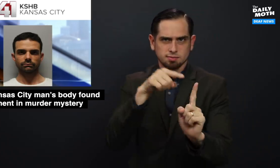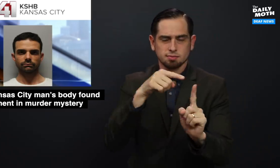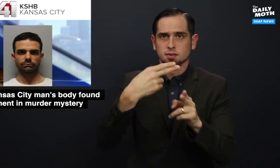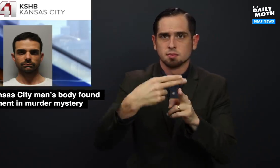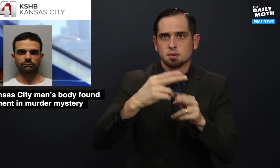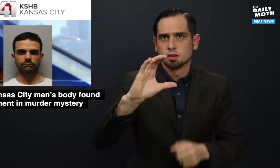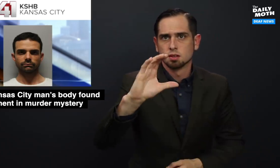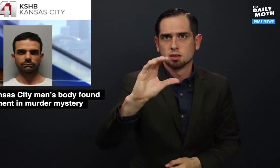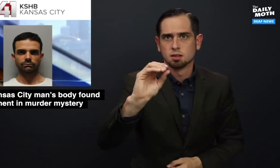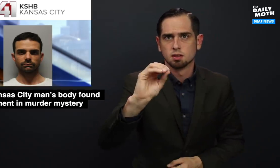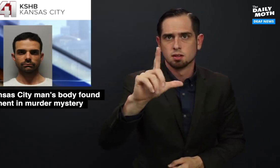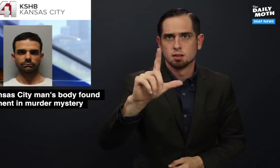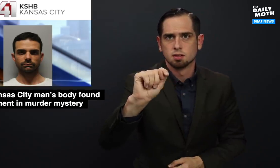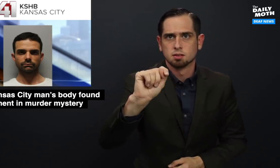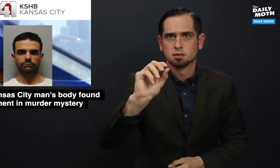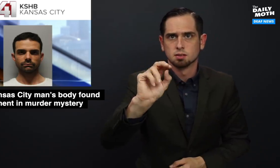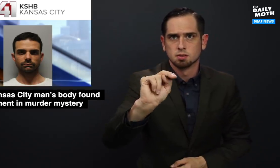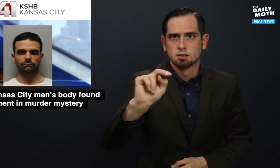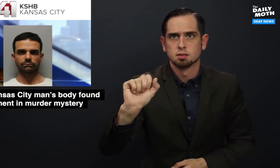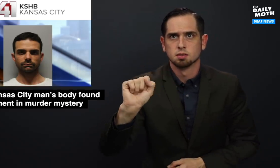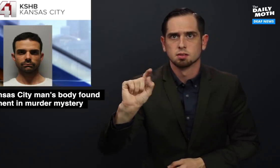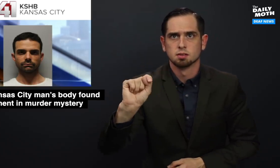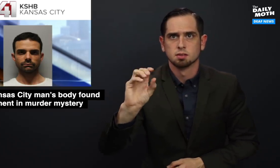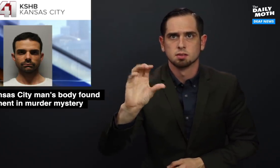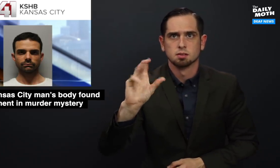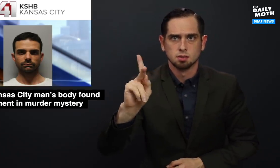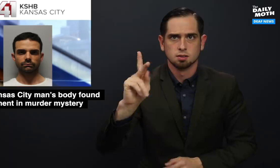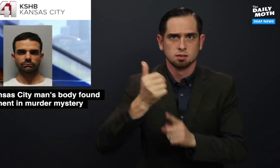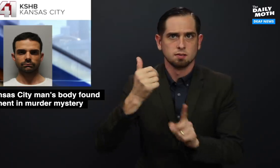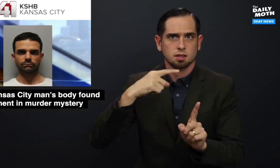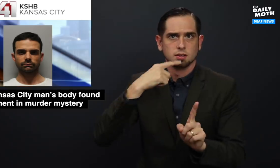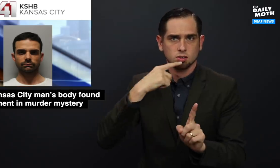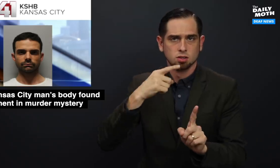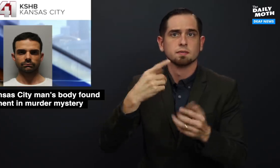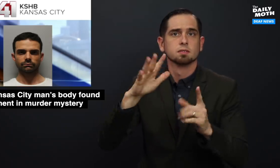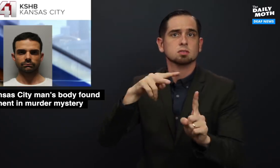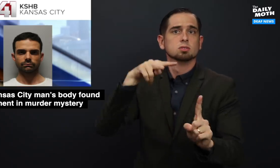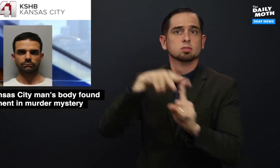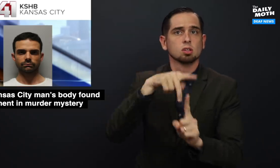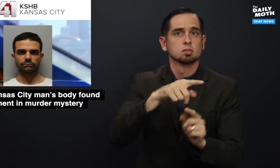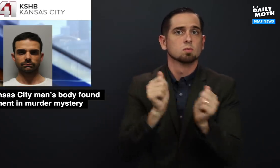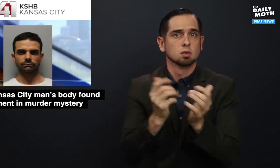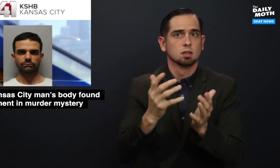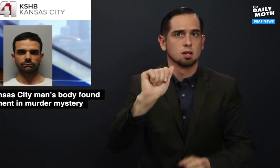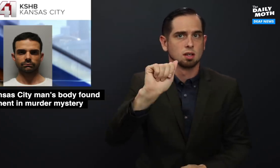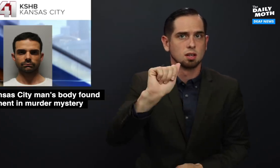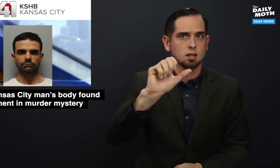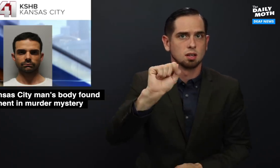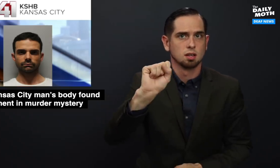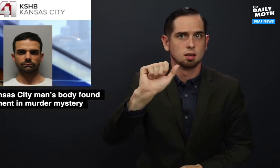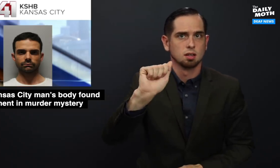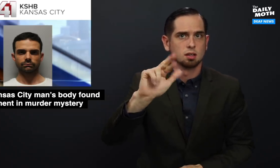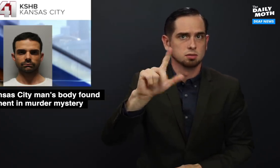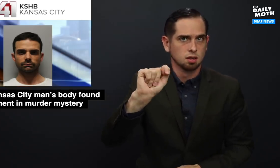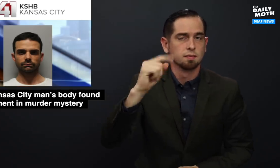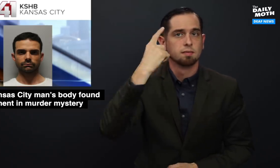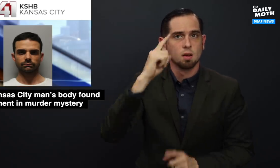Colton Stock, who is hearing, and charged him with assault